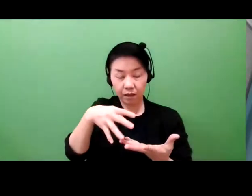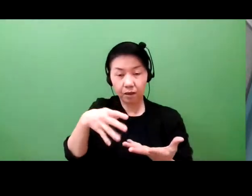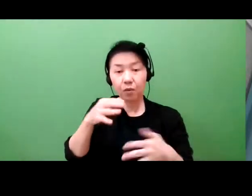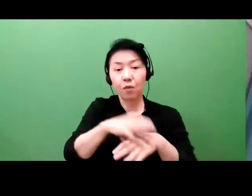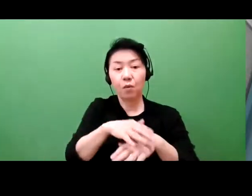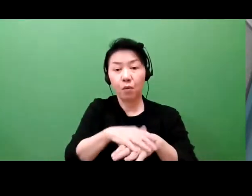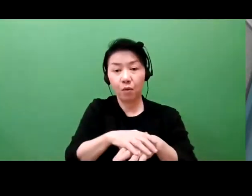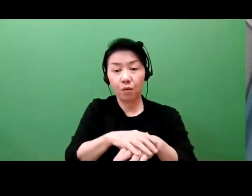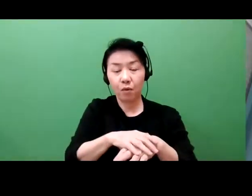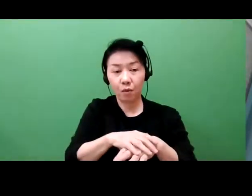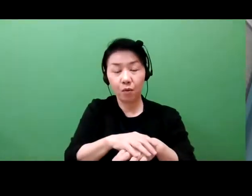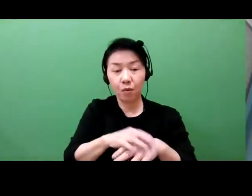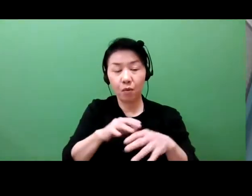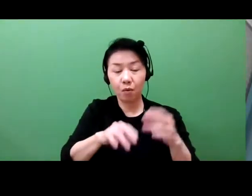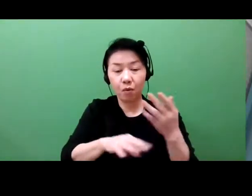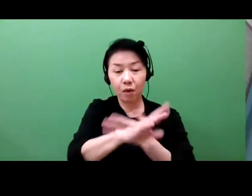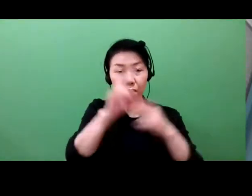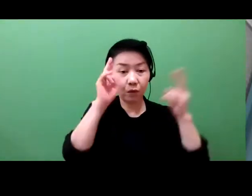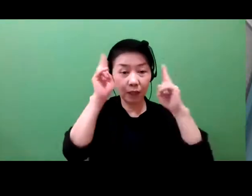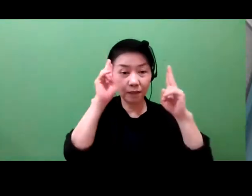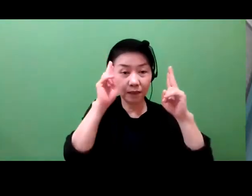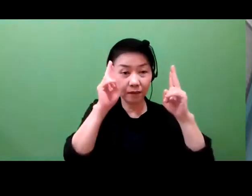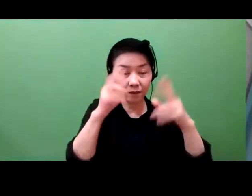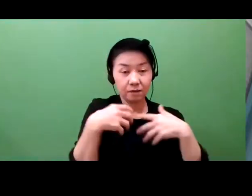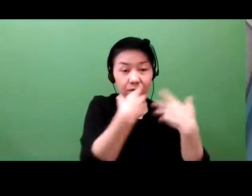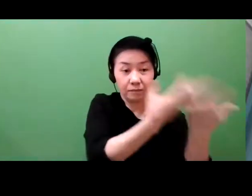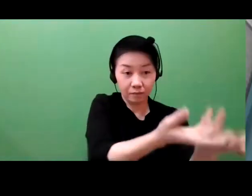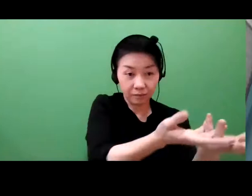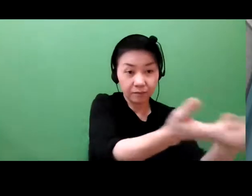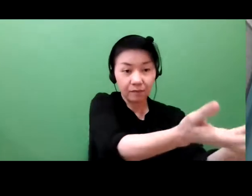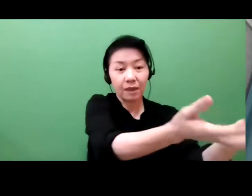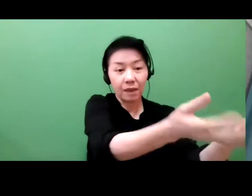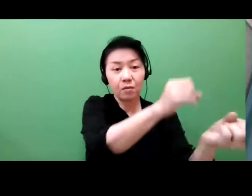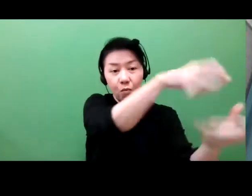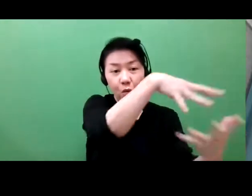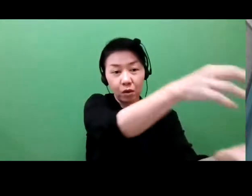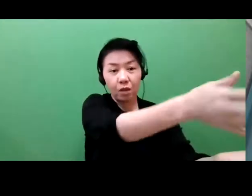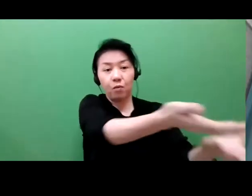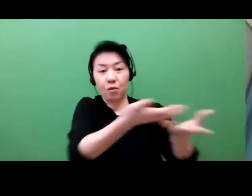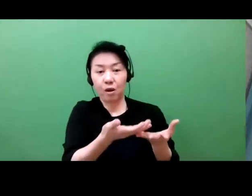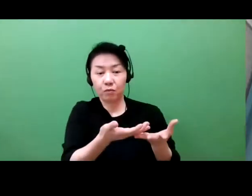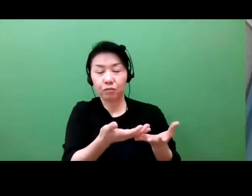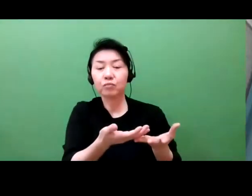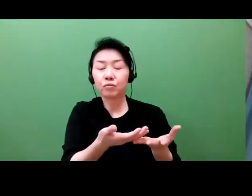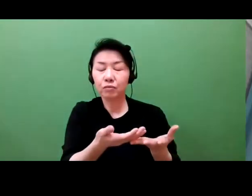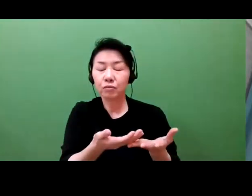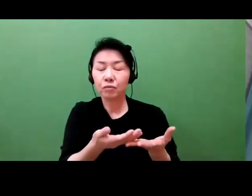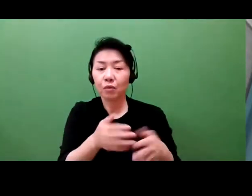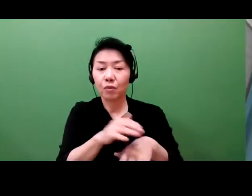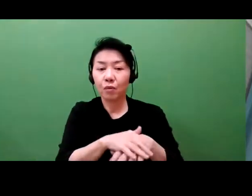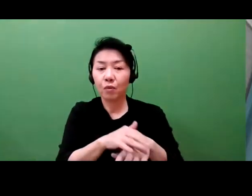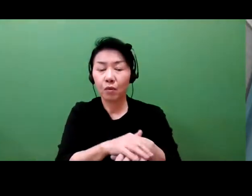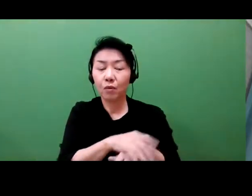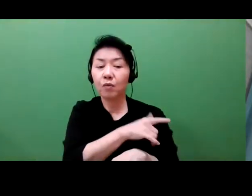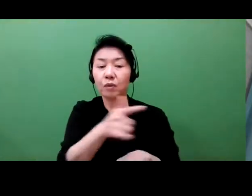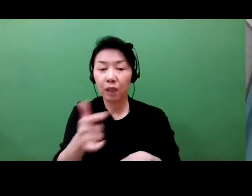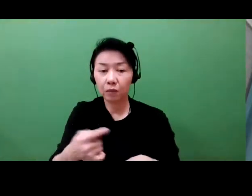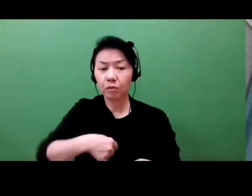that you won't have time to develop while you're still developing your main product. Let's move to our third bucket because I